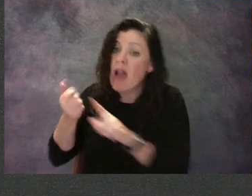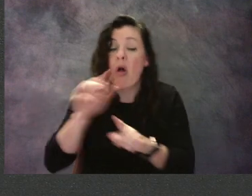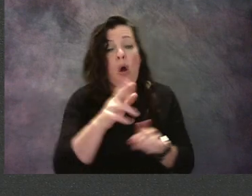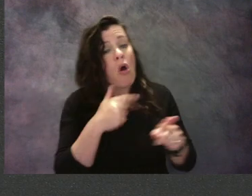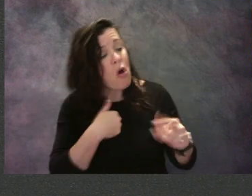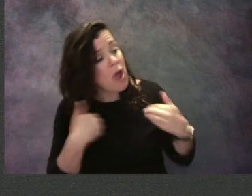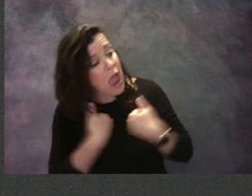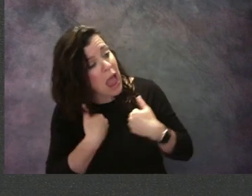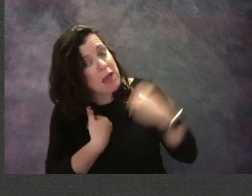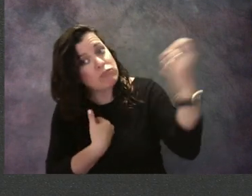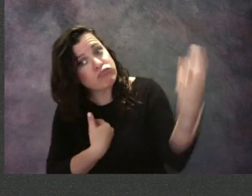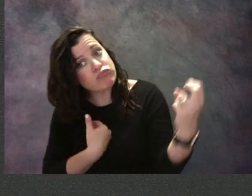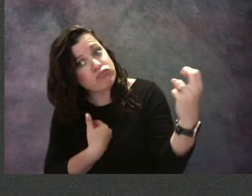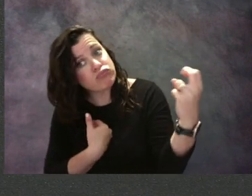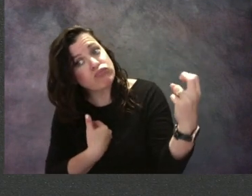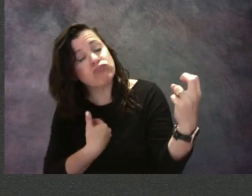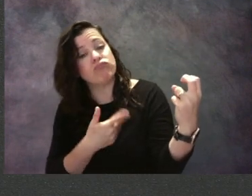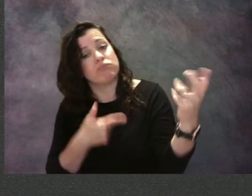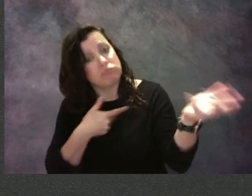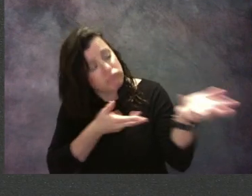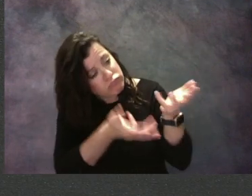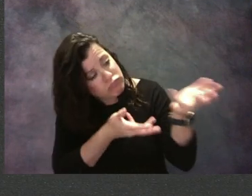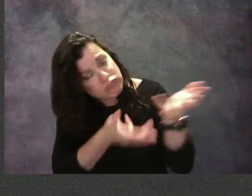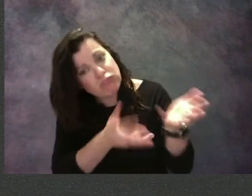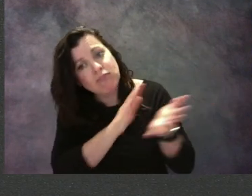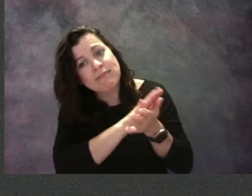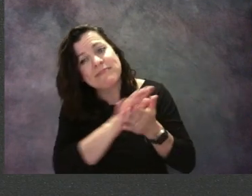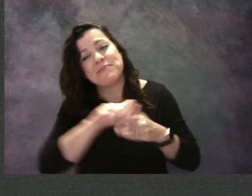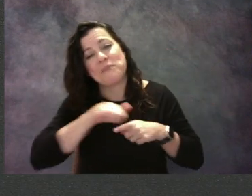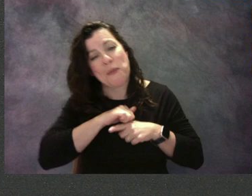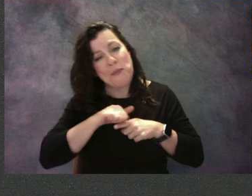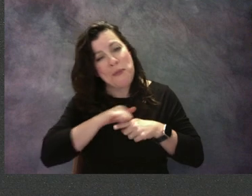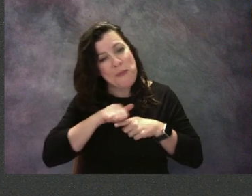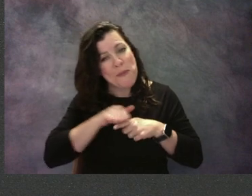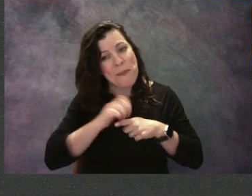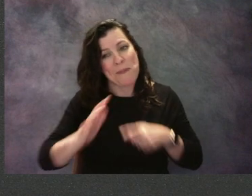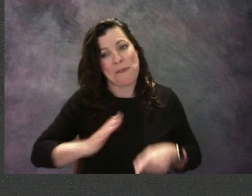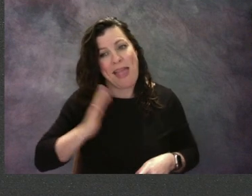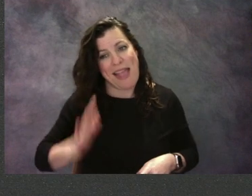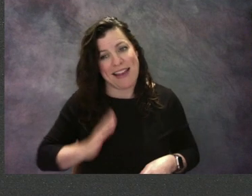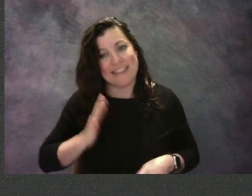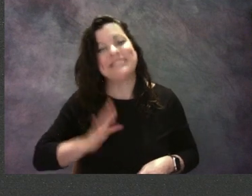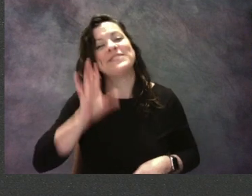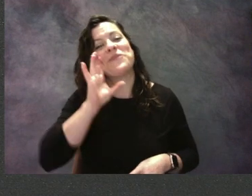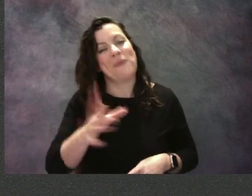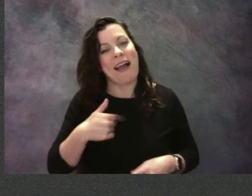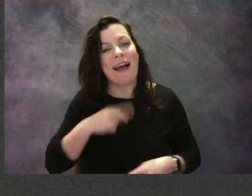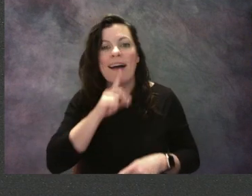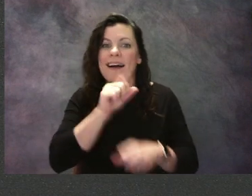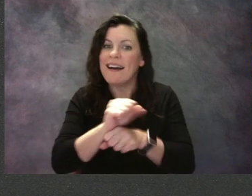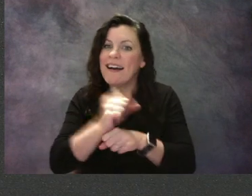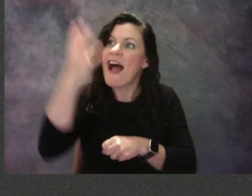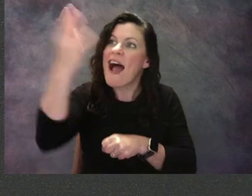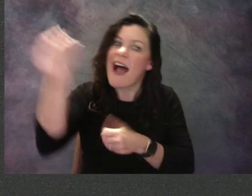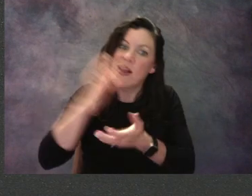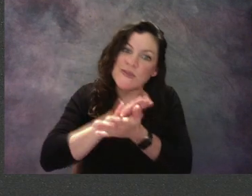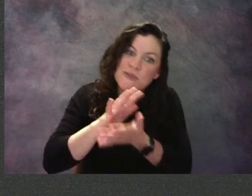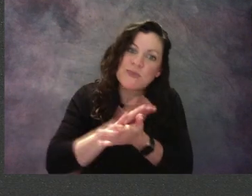It's good to practice 'cause then, you'll just know how to do it when you're in your situation, when you're at your friend's house making an art project,